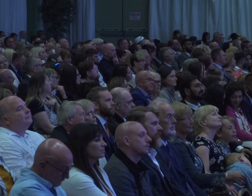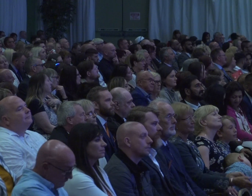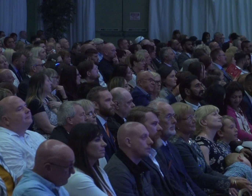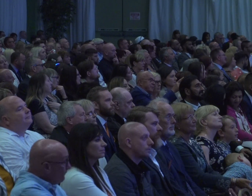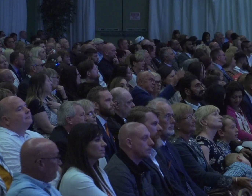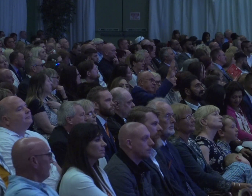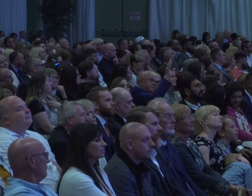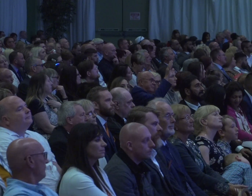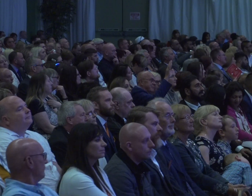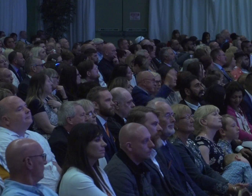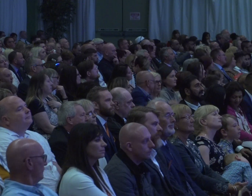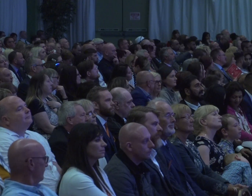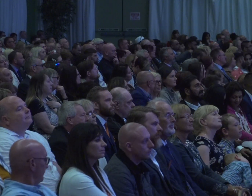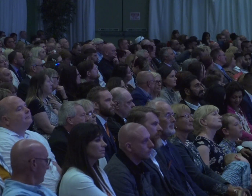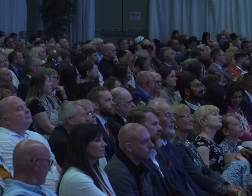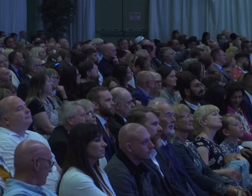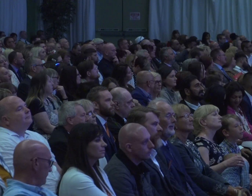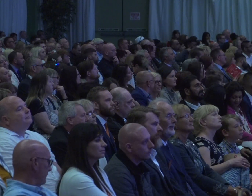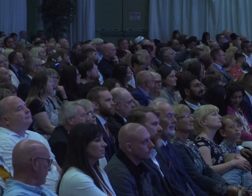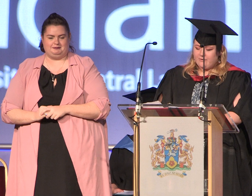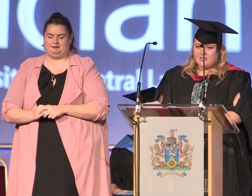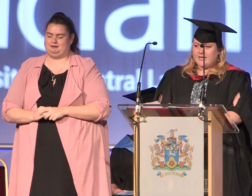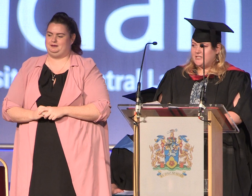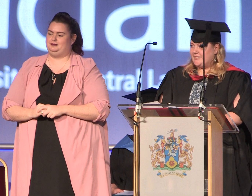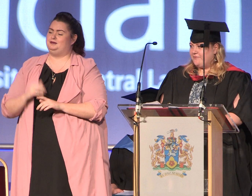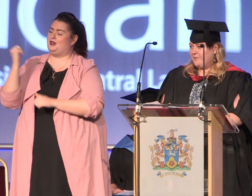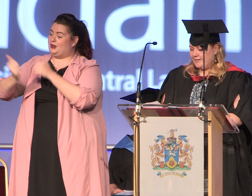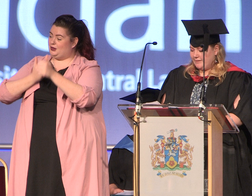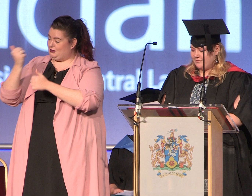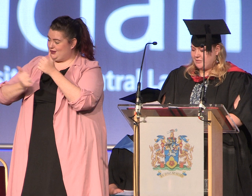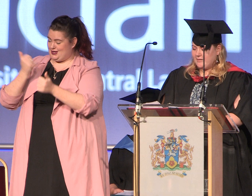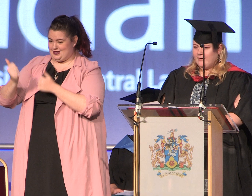these graduates so thank you congratulations everyone graduate class